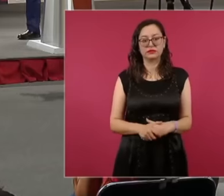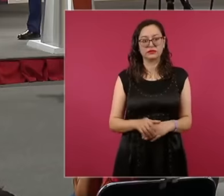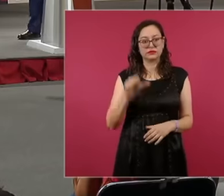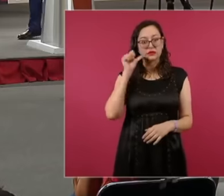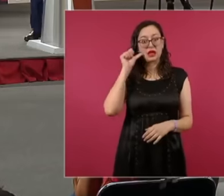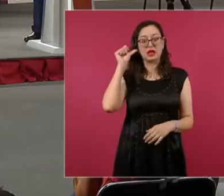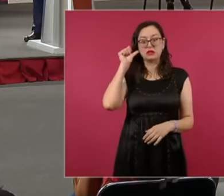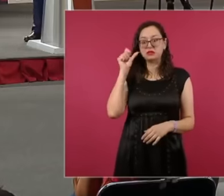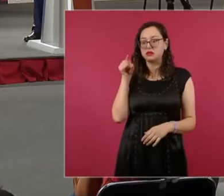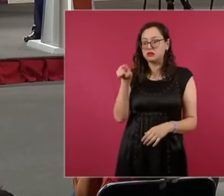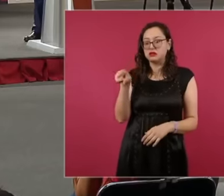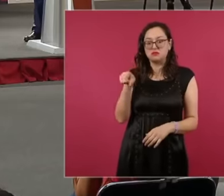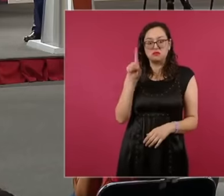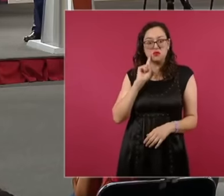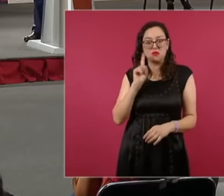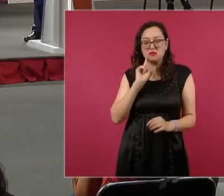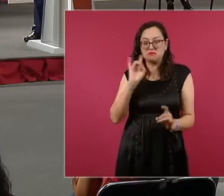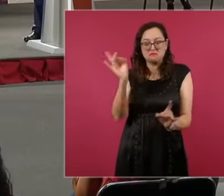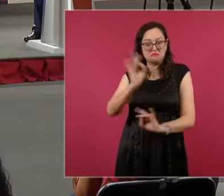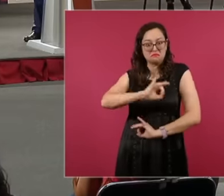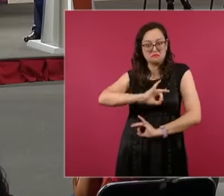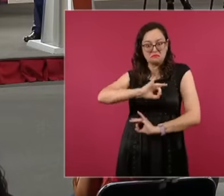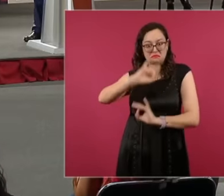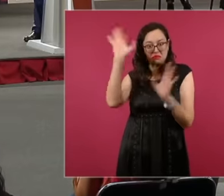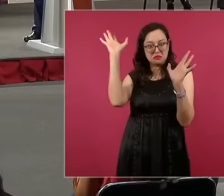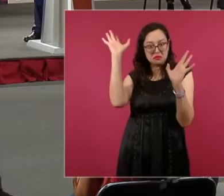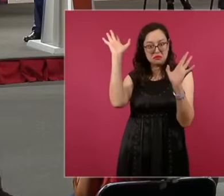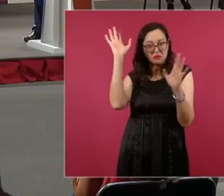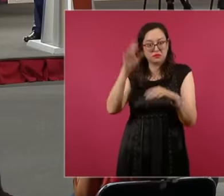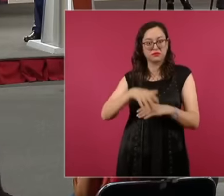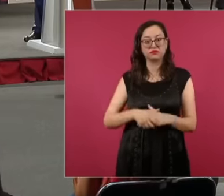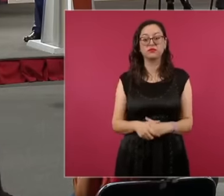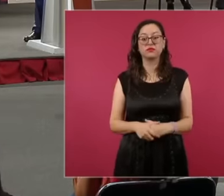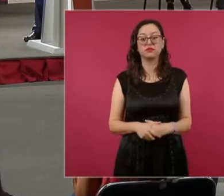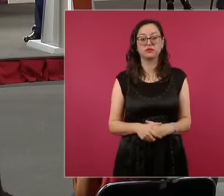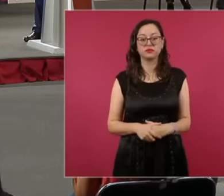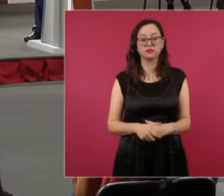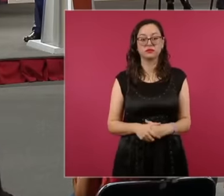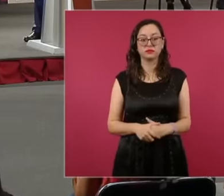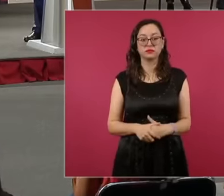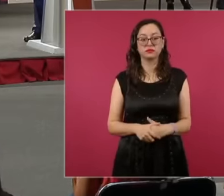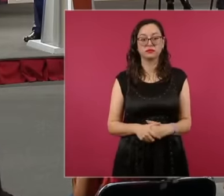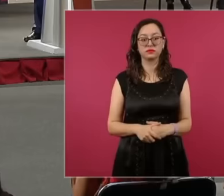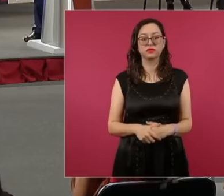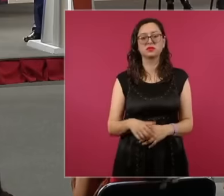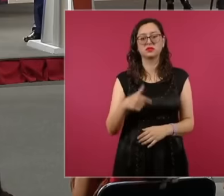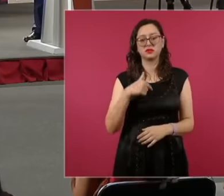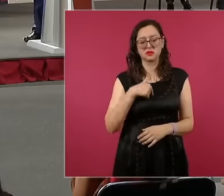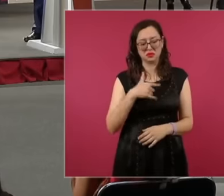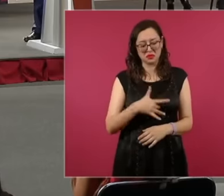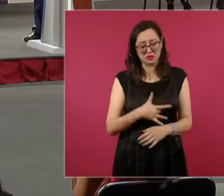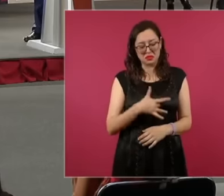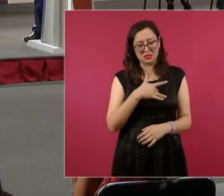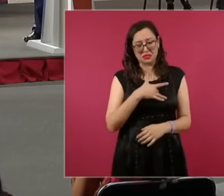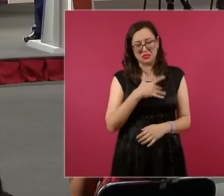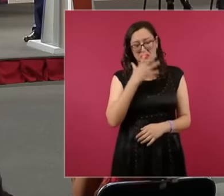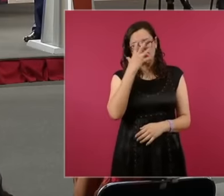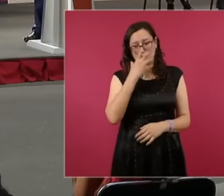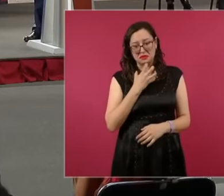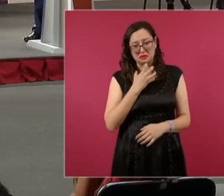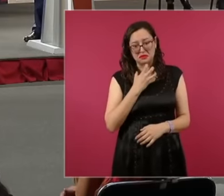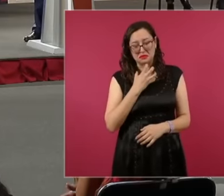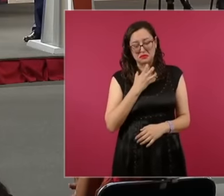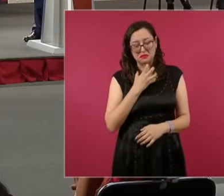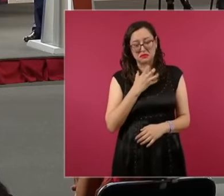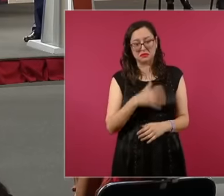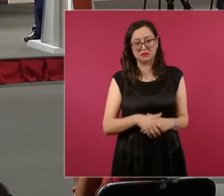this it saddens me to know that most of my only that